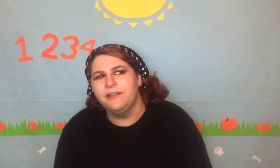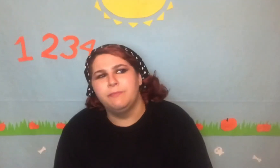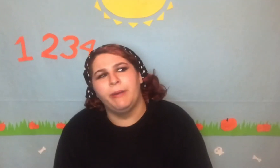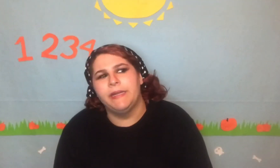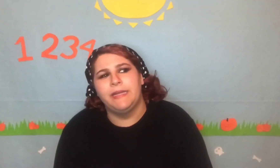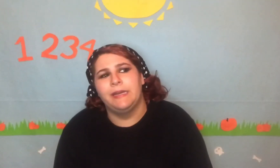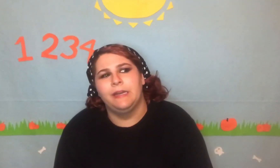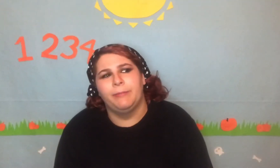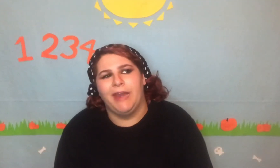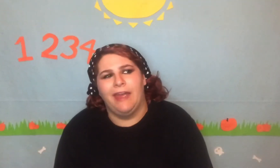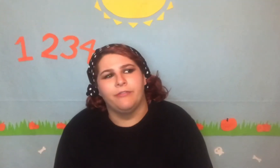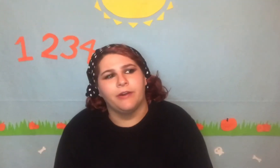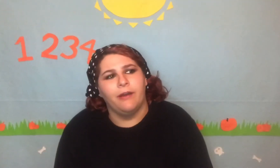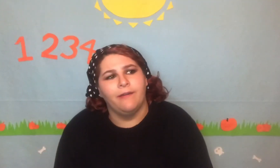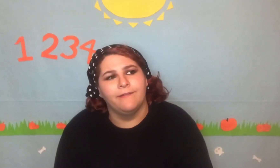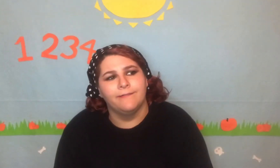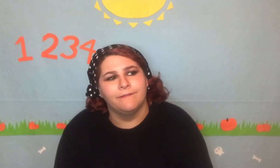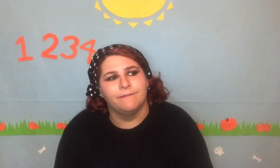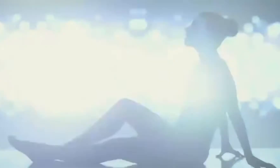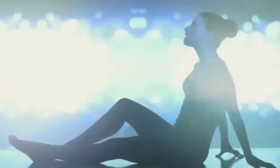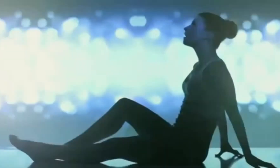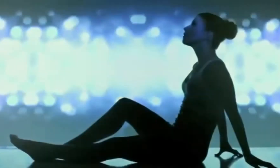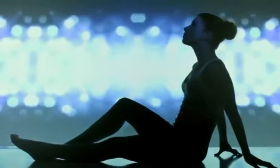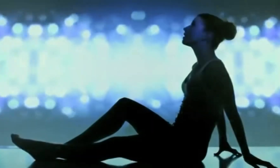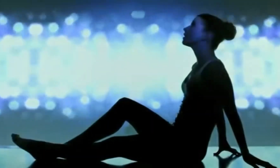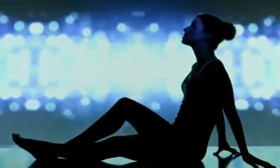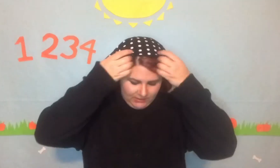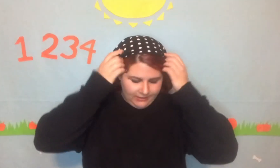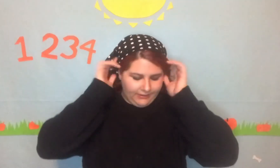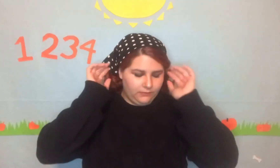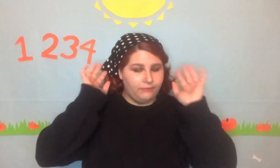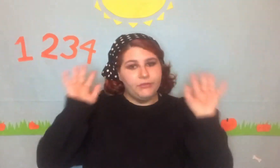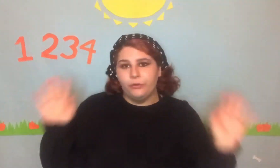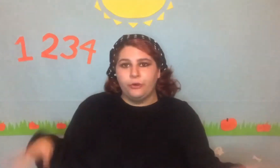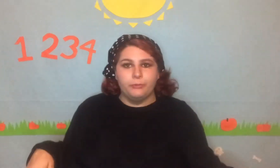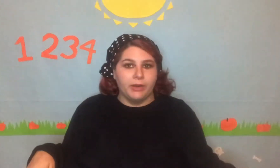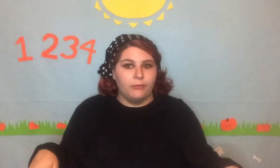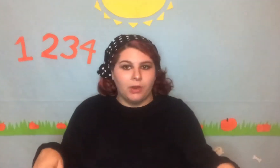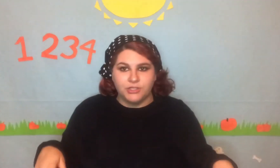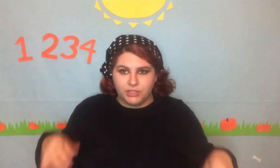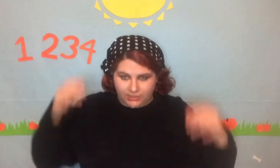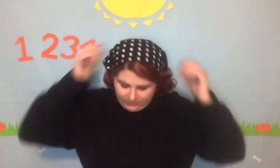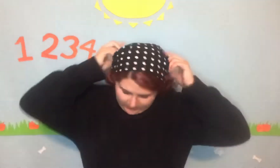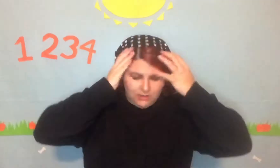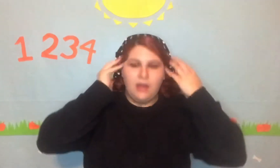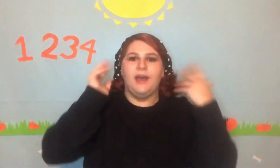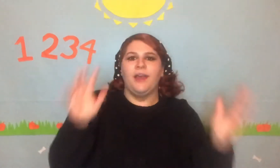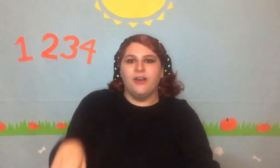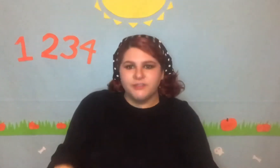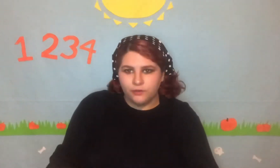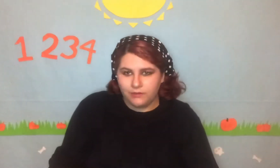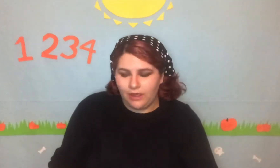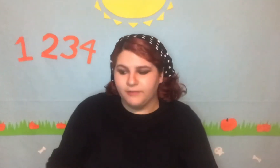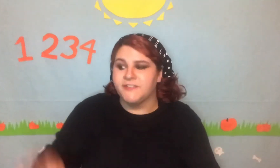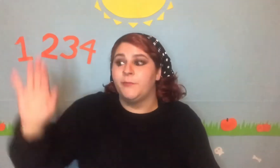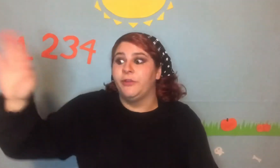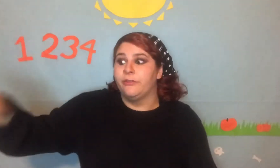Bucky end up in Africa? "Airplanes." I love a good old brainwashing. I also love someone you thought